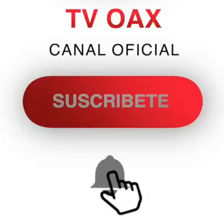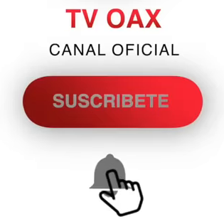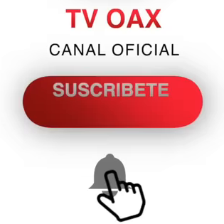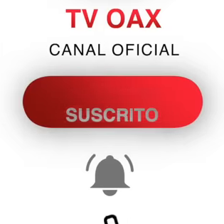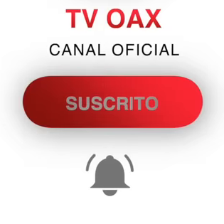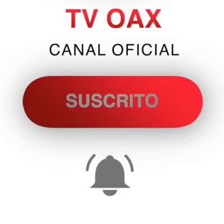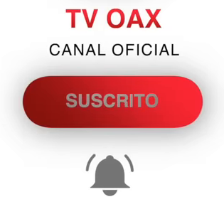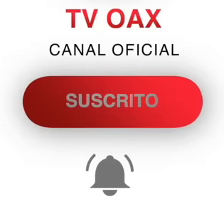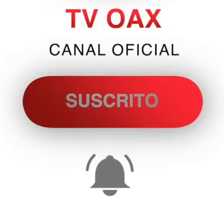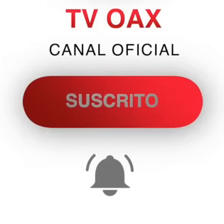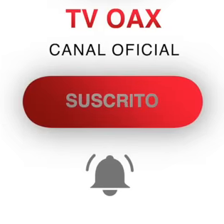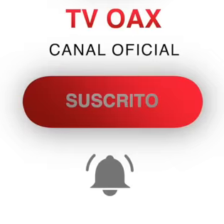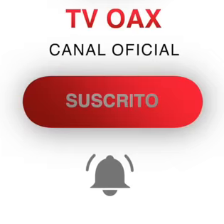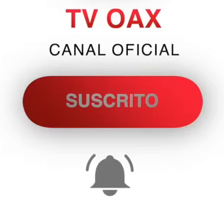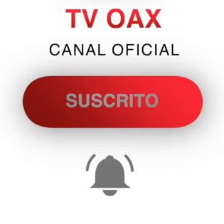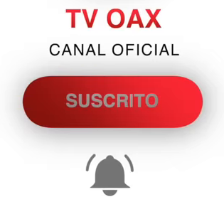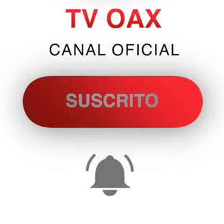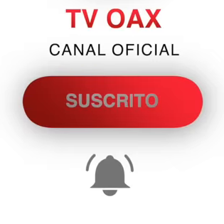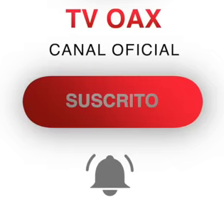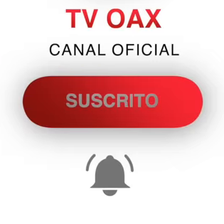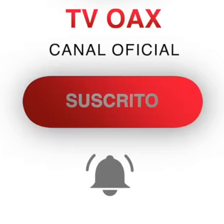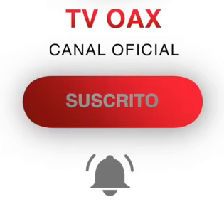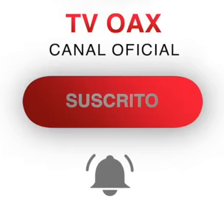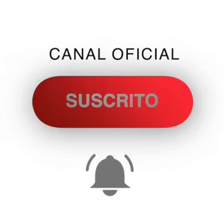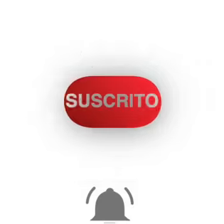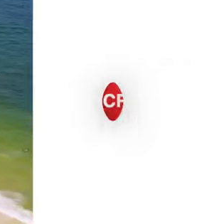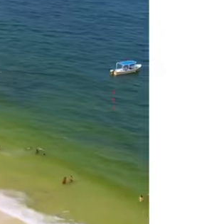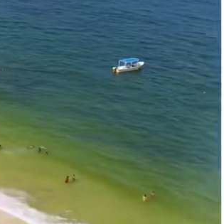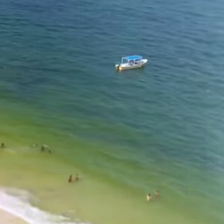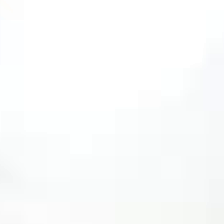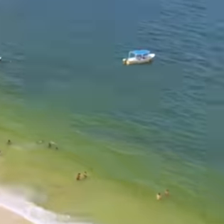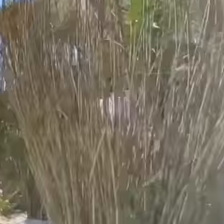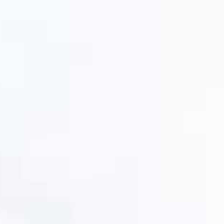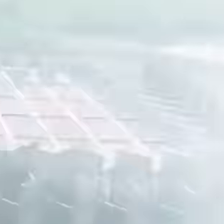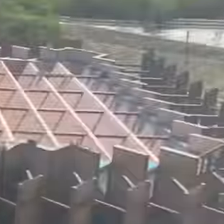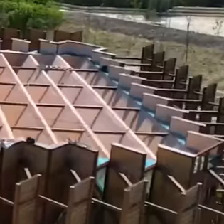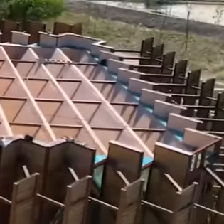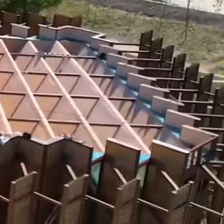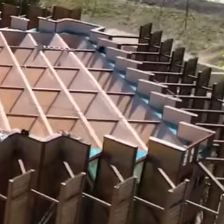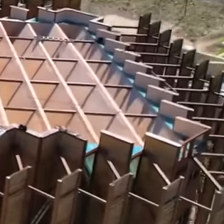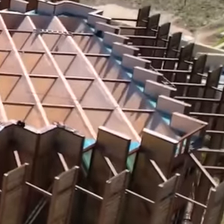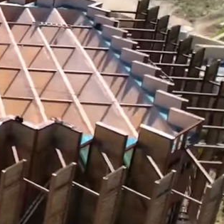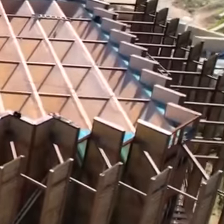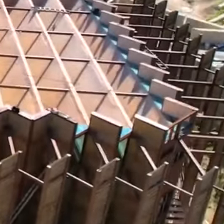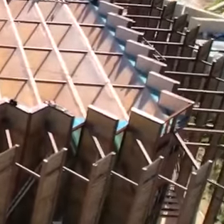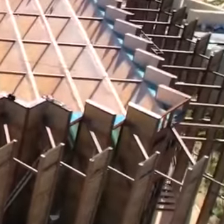is located in the municipality of Tulum in the state of Quintana Roo. After